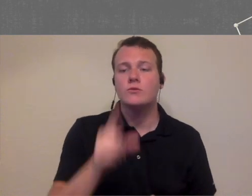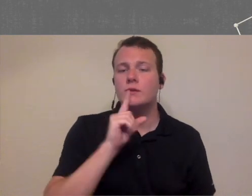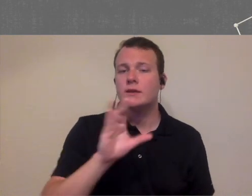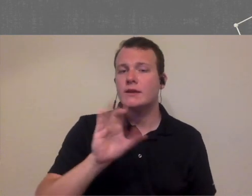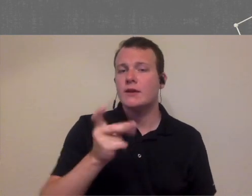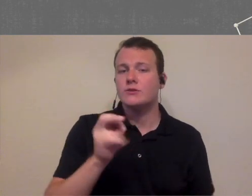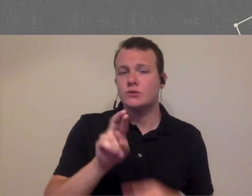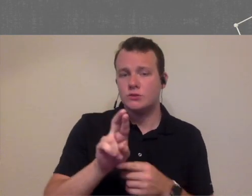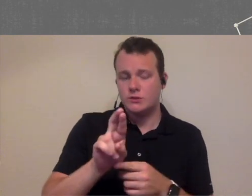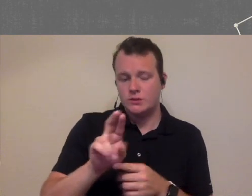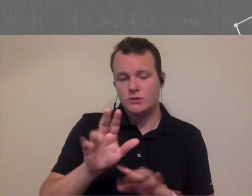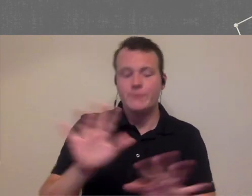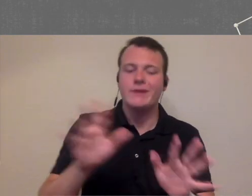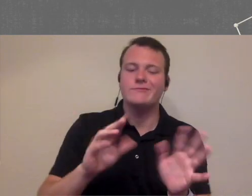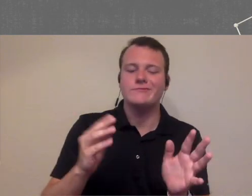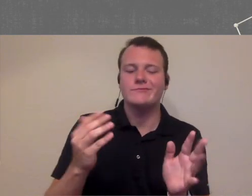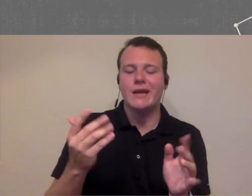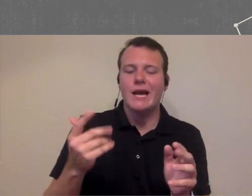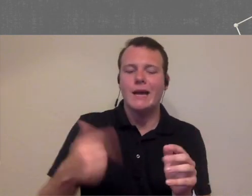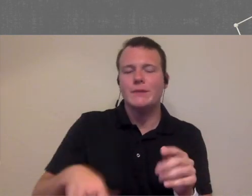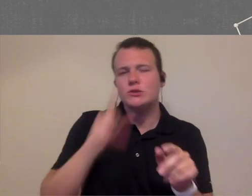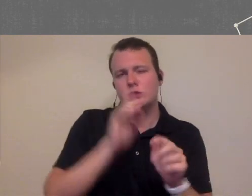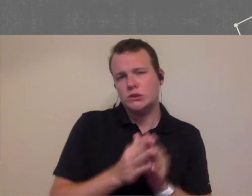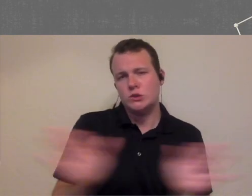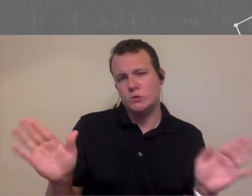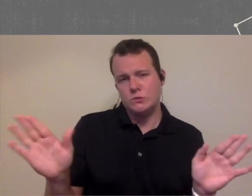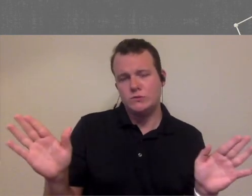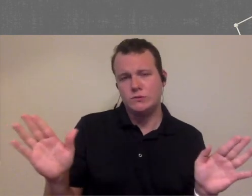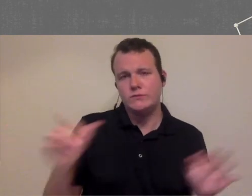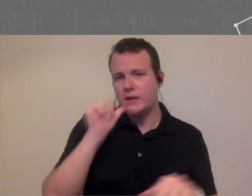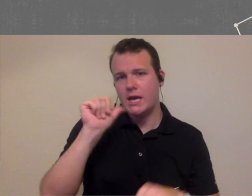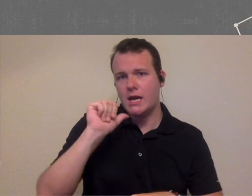want people to be and this is generic so don't this isn't gospel but we want